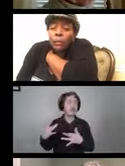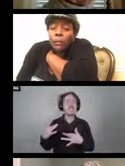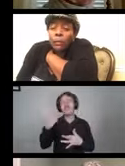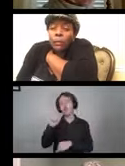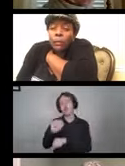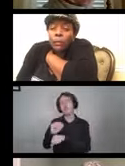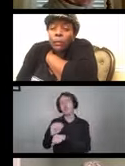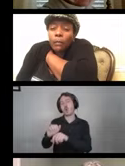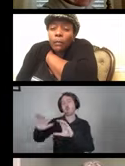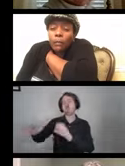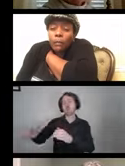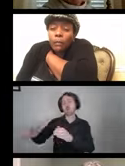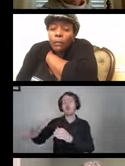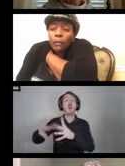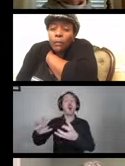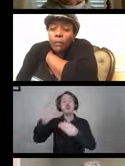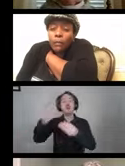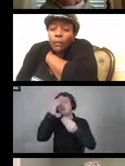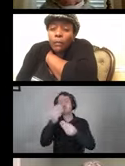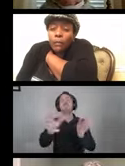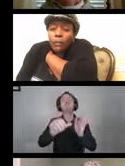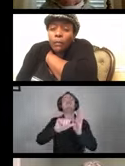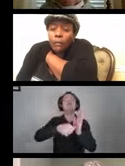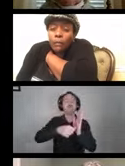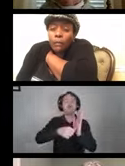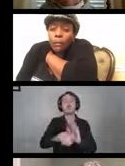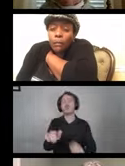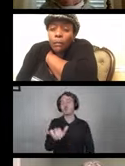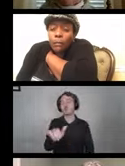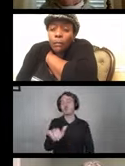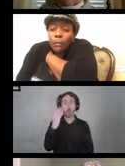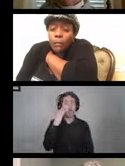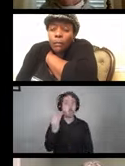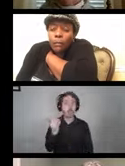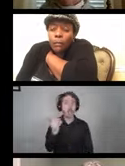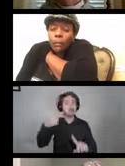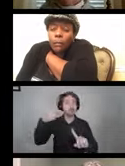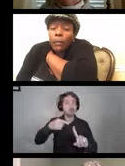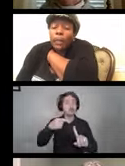So we want to be able to highlight this because these are things that can happen.